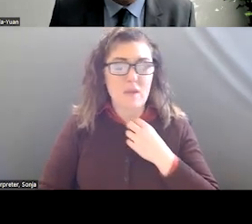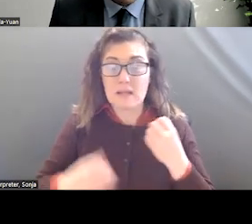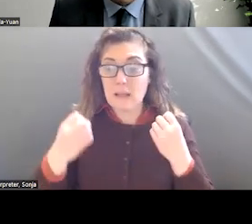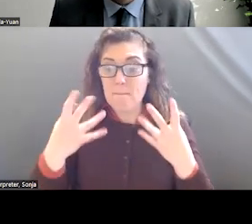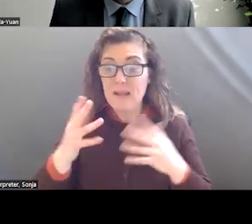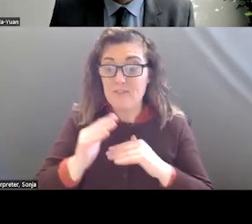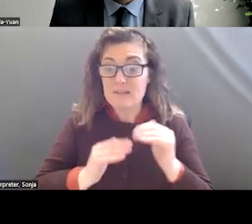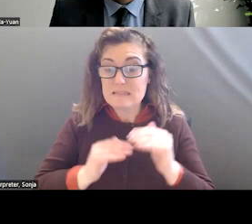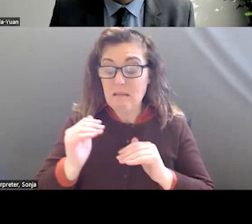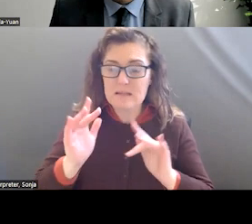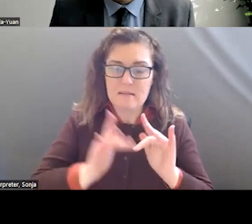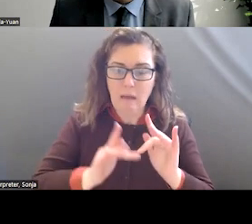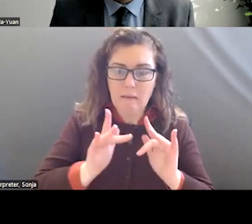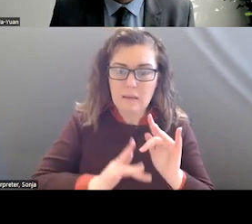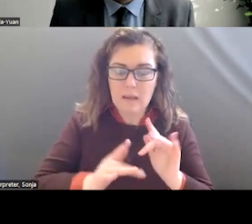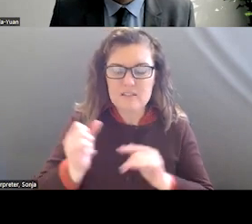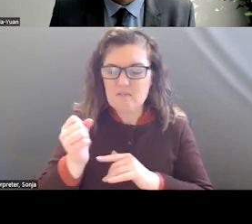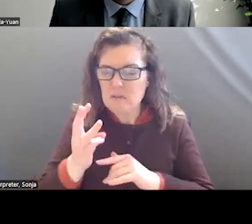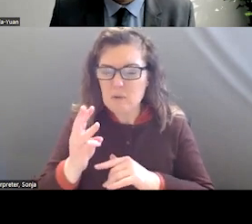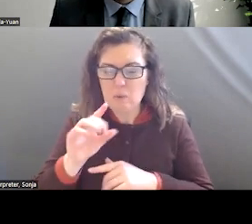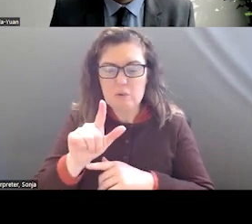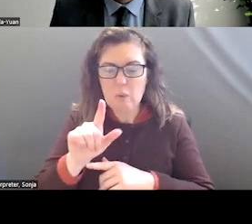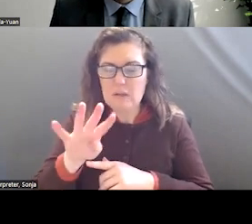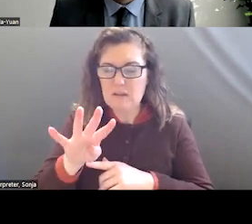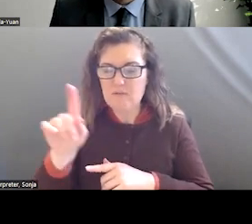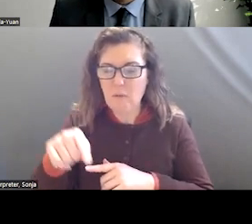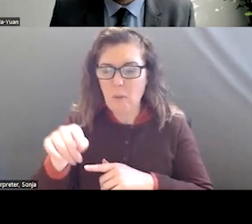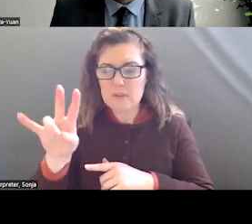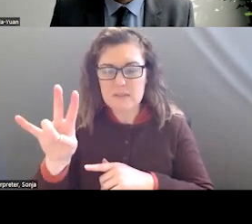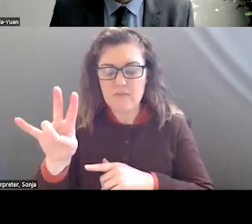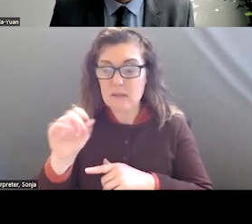WERE VERY FEW 24-HOUR FACILITIES AND MOST WERE NOT FULL TIME AND